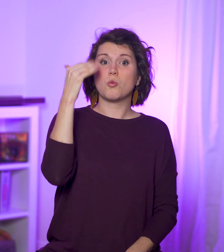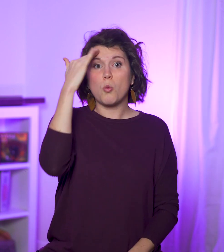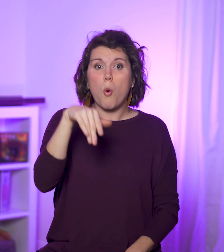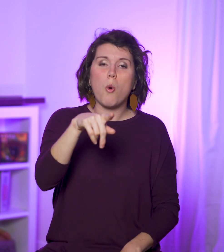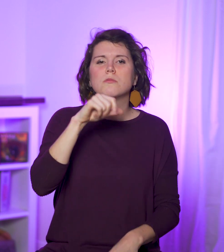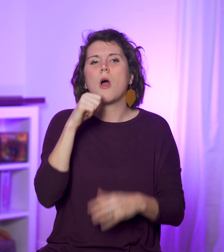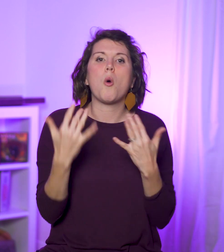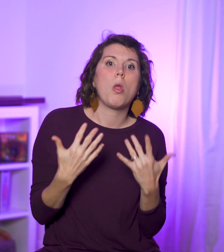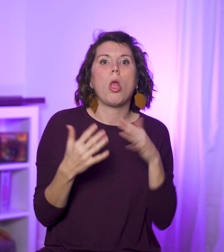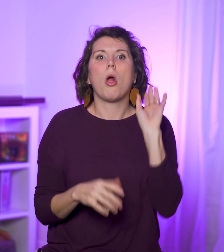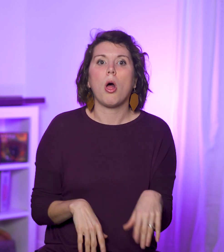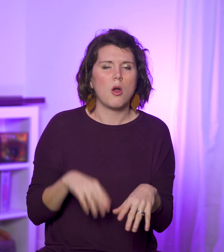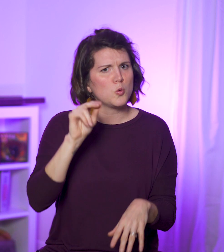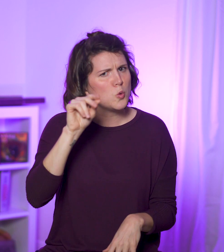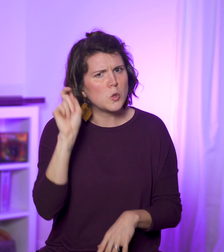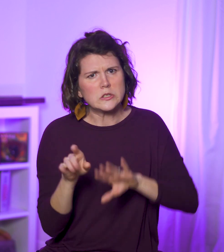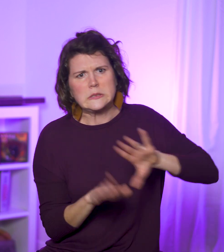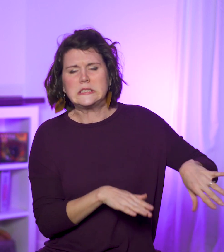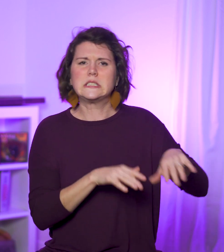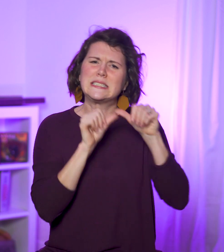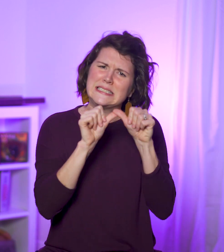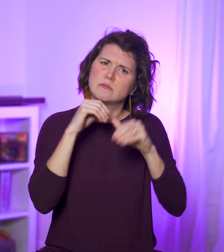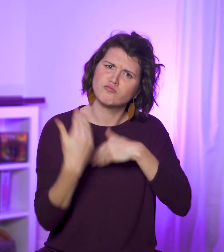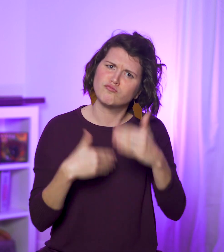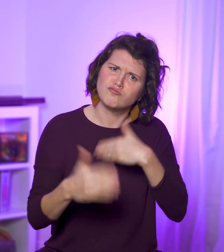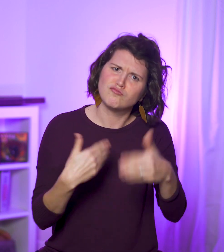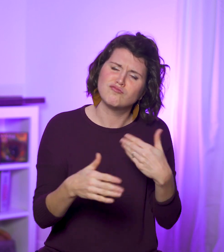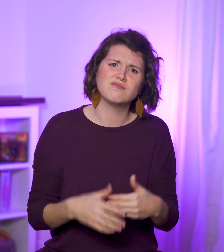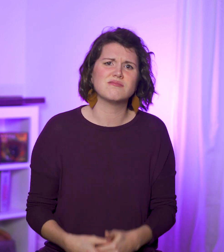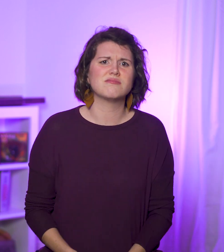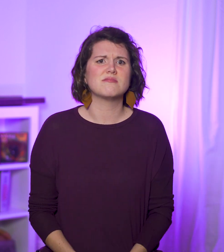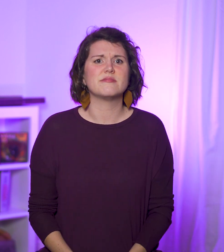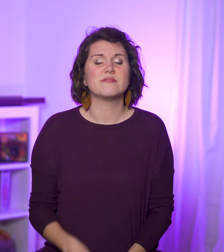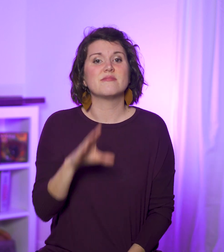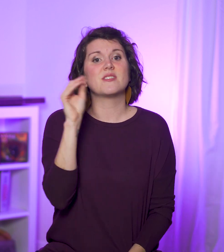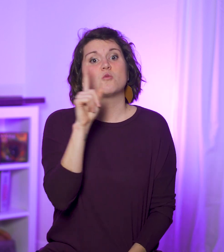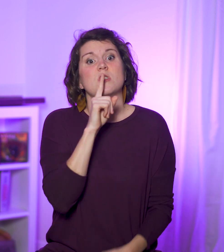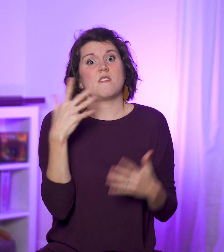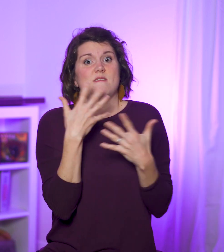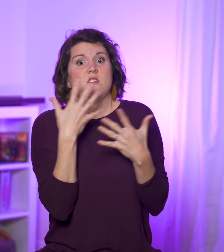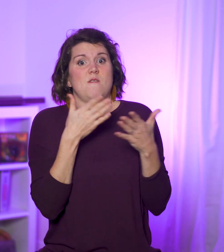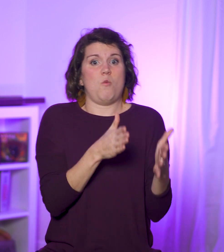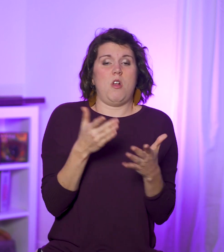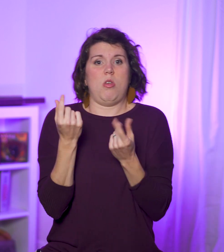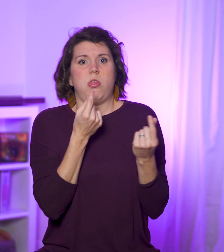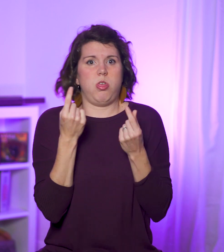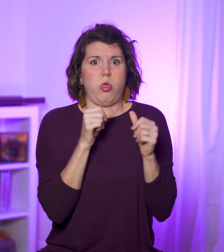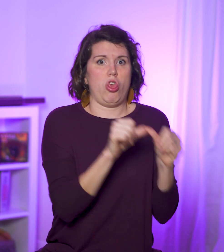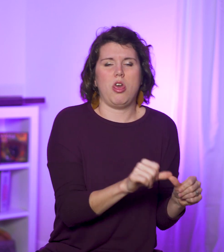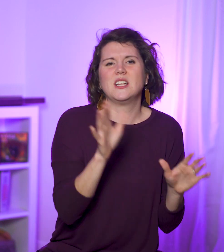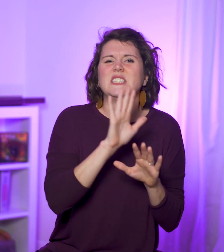who didn’t wait well and who were sidetracked, foolish, and fearful.